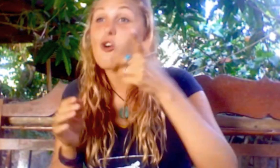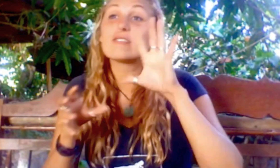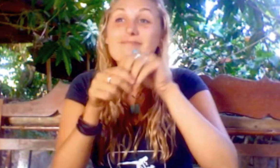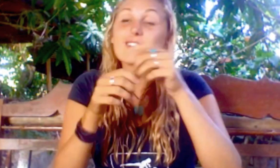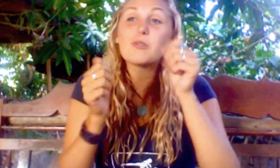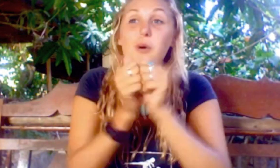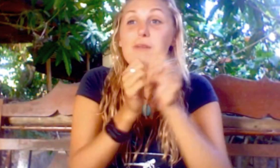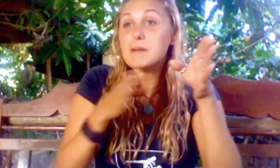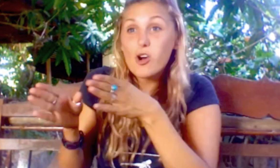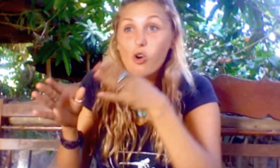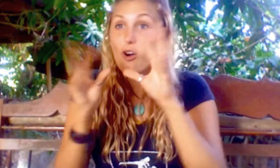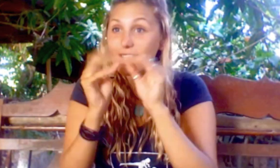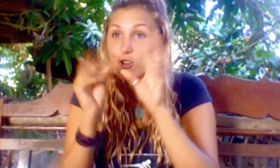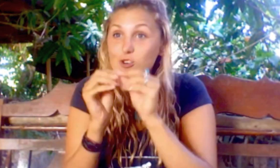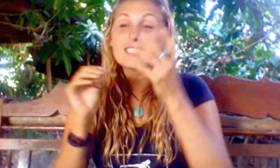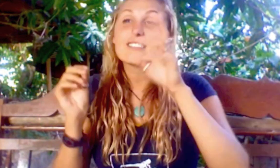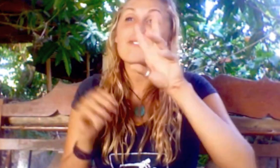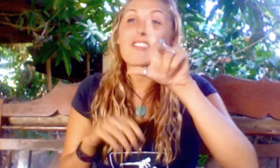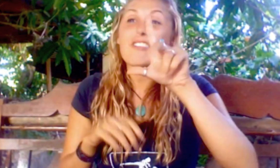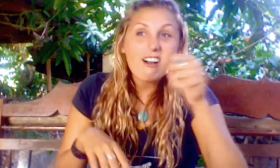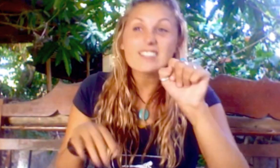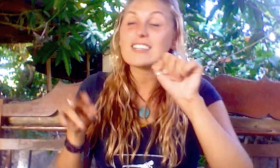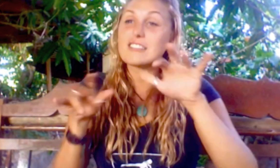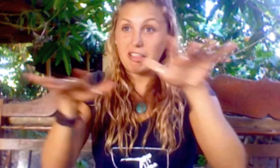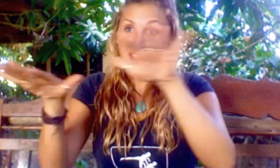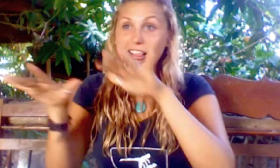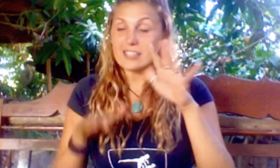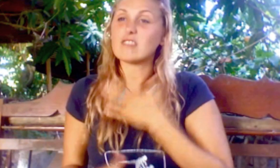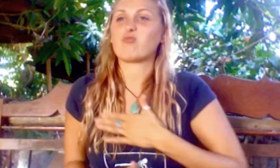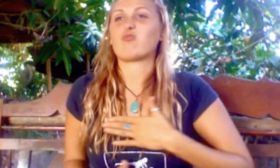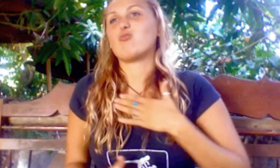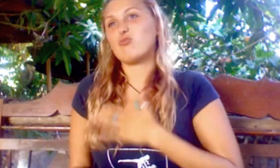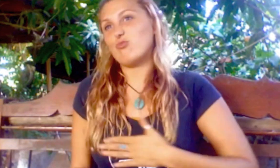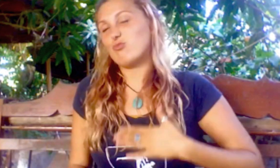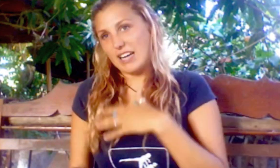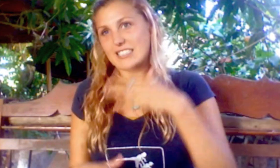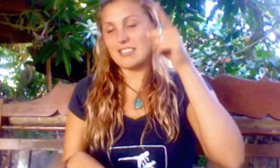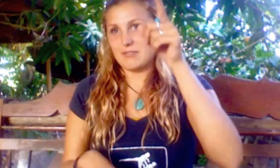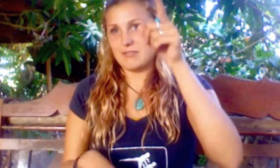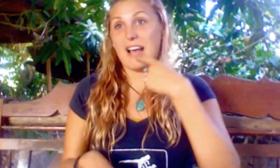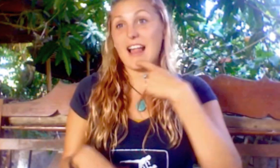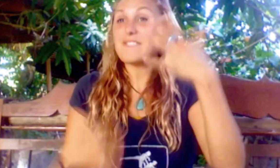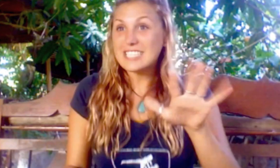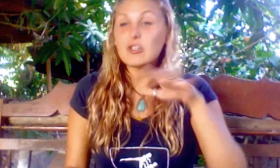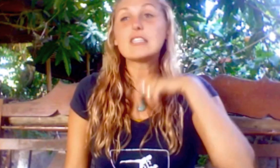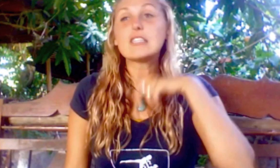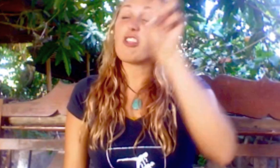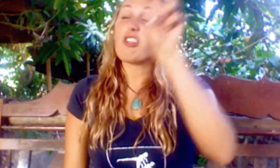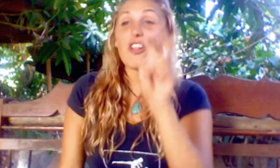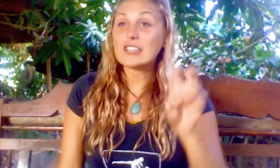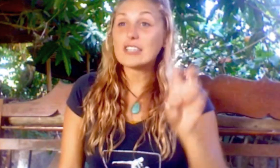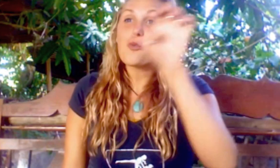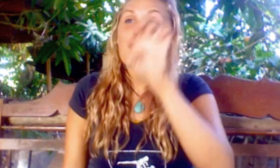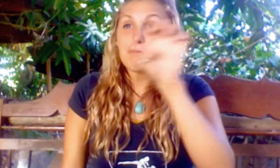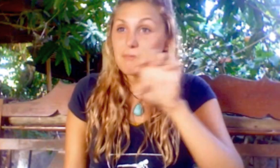planning meetings, creating vlogs, and much more. I enjoyed myself there, but as soon I was done I traveled all of Europe.